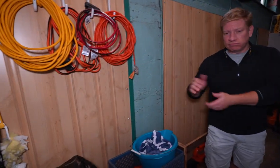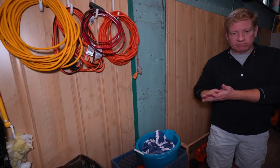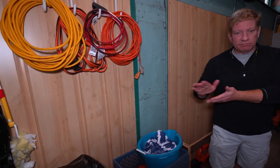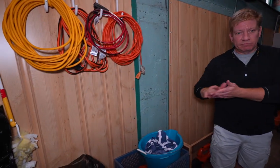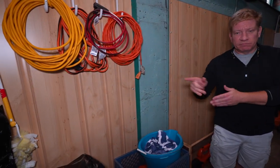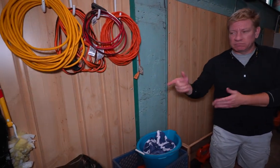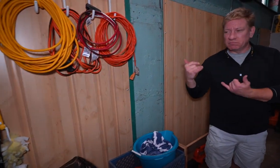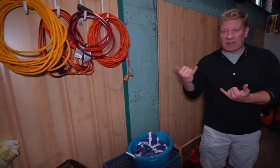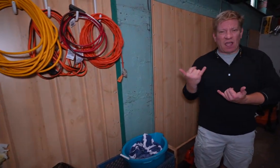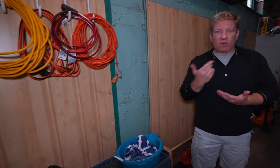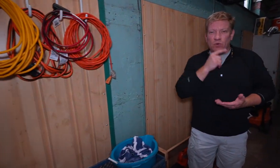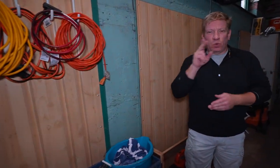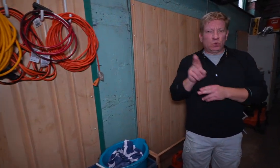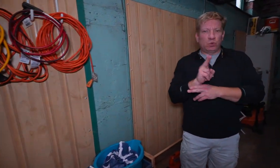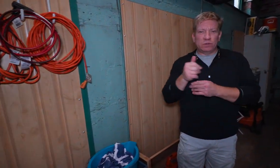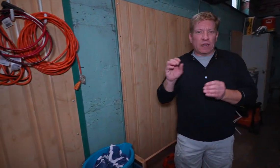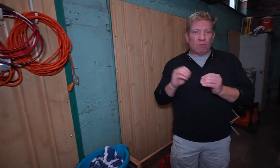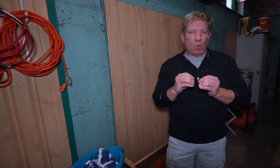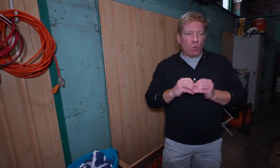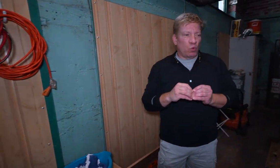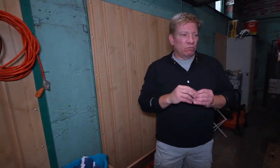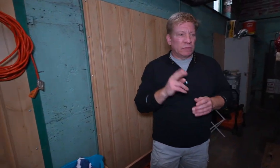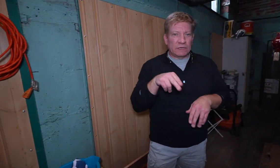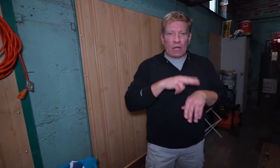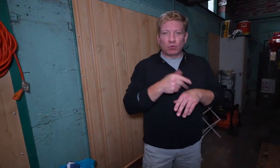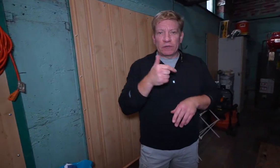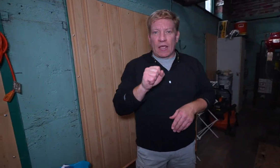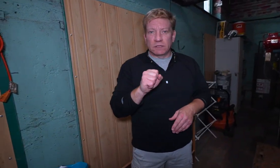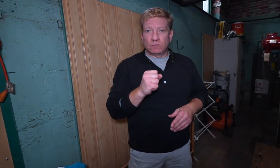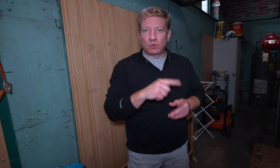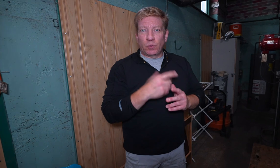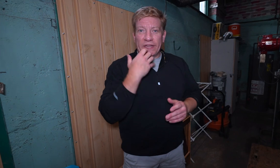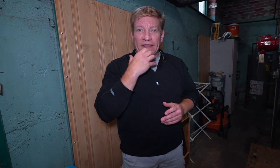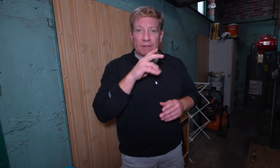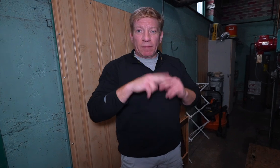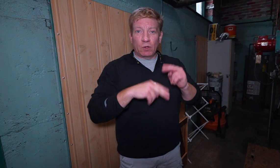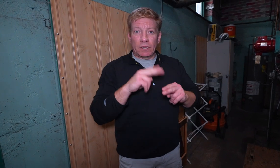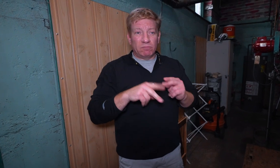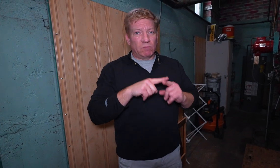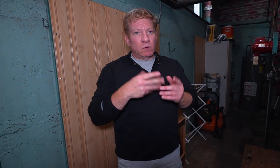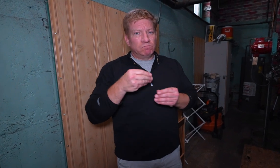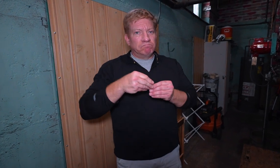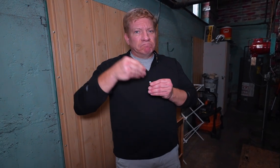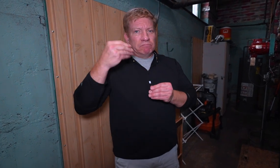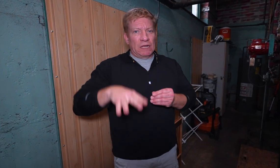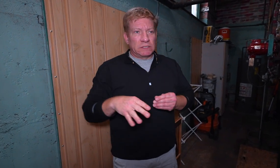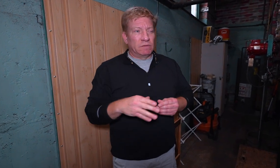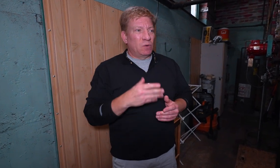We don’t use that anymore. We instead use natural gas to heat the building. It’s very expensive.